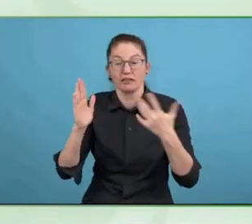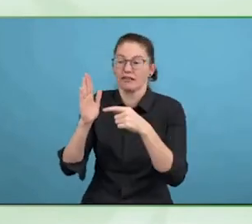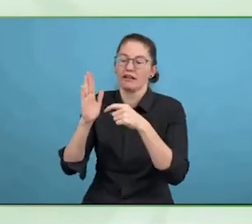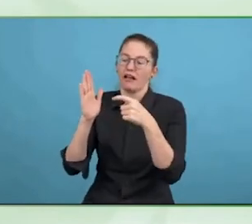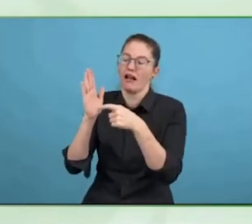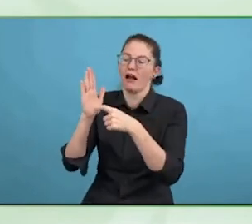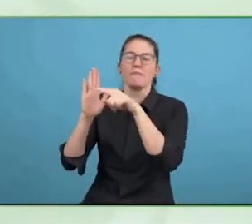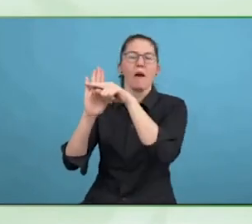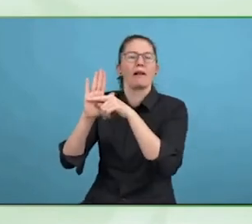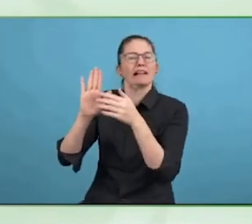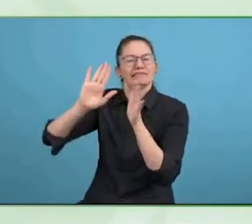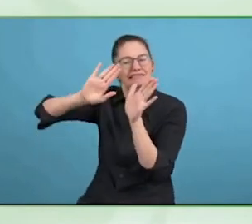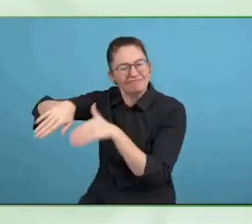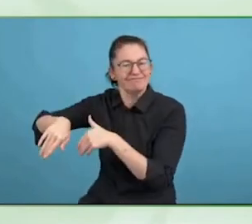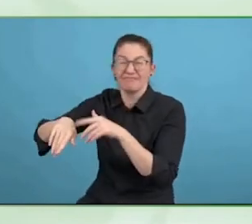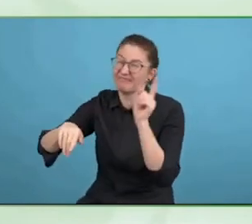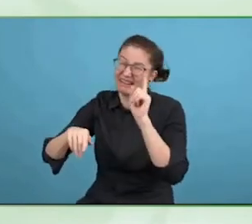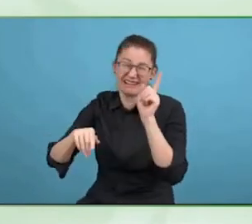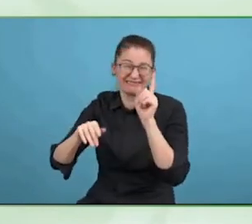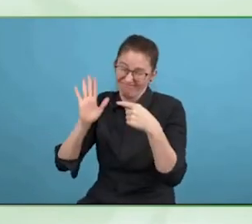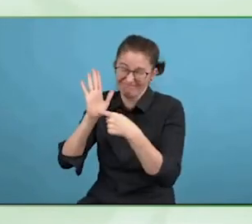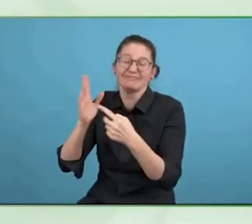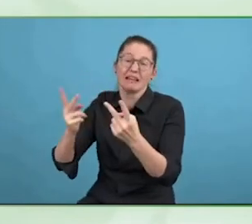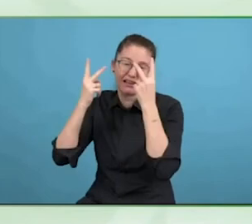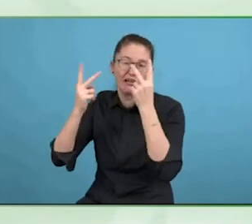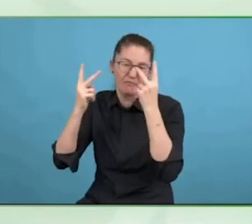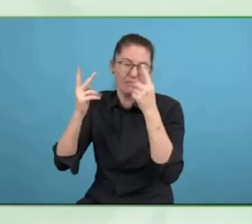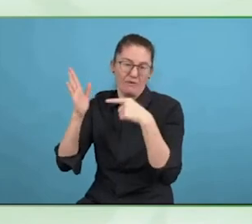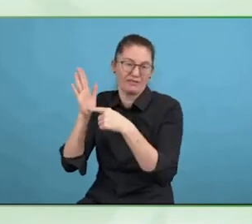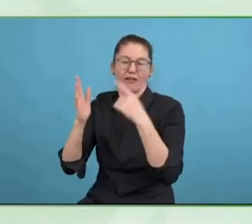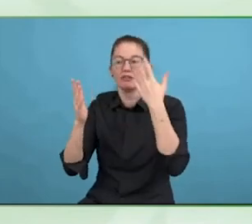It is so easy to ignore a population if you do not experience it yourself.